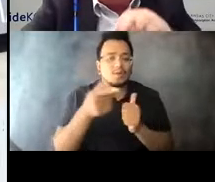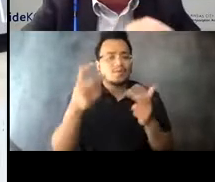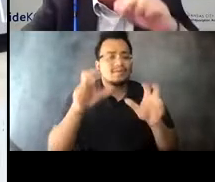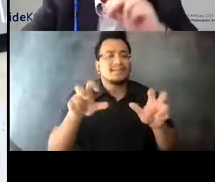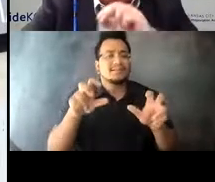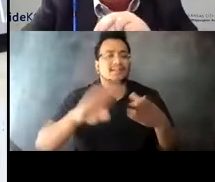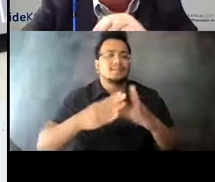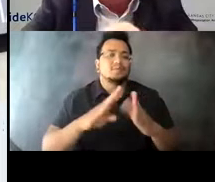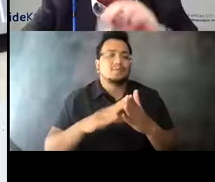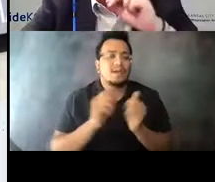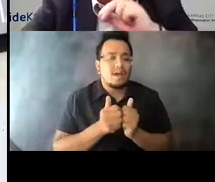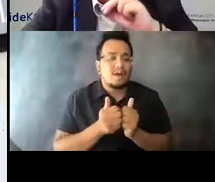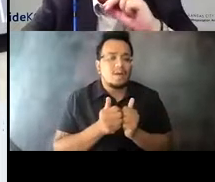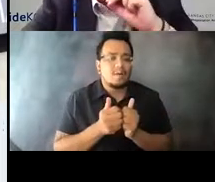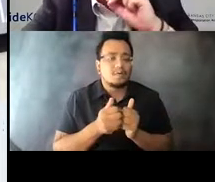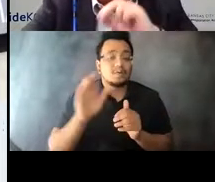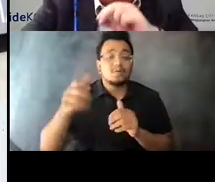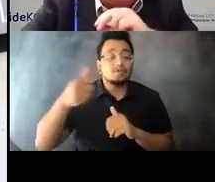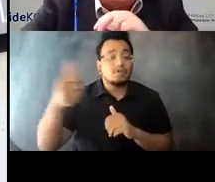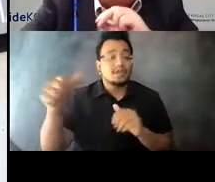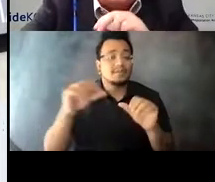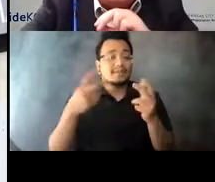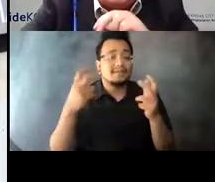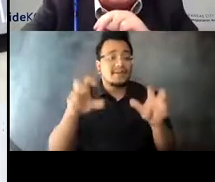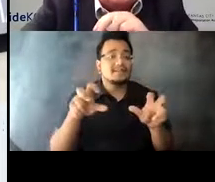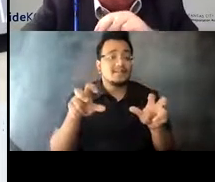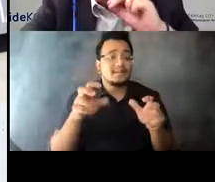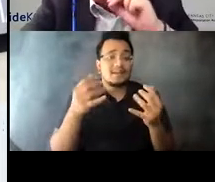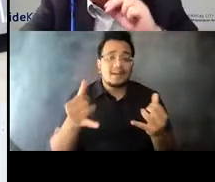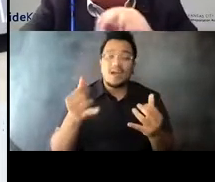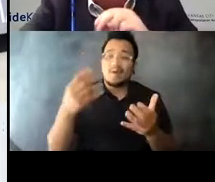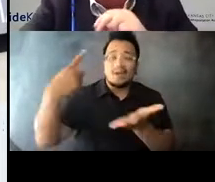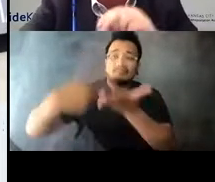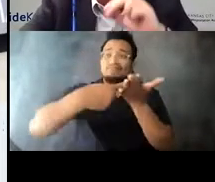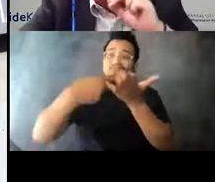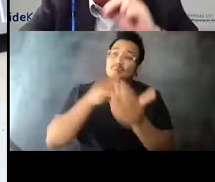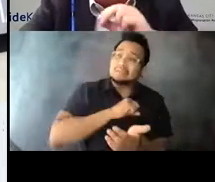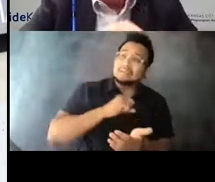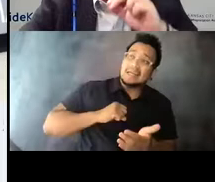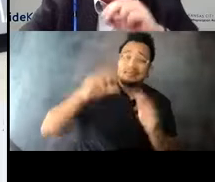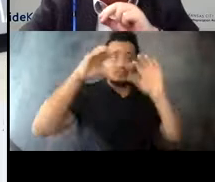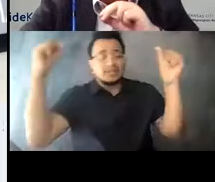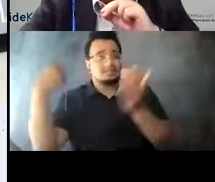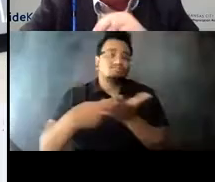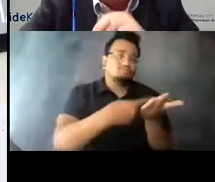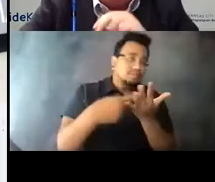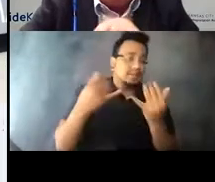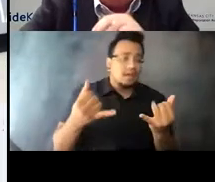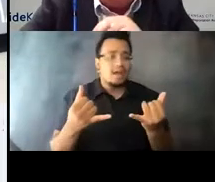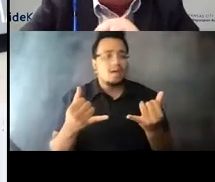15:04:35 These transit investments, this stuff that's going through Congress right now, transit infrastructure, it's not just an investment in